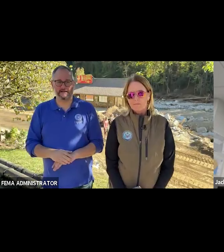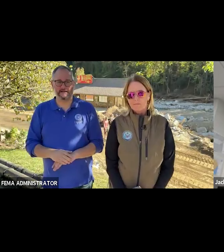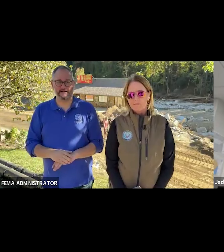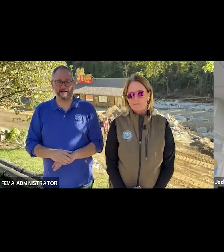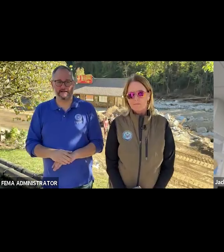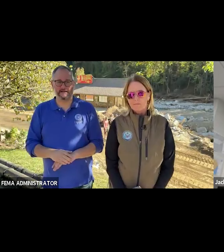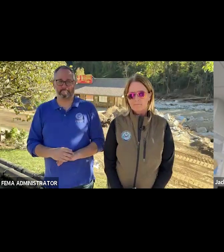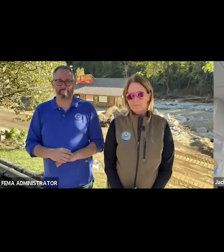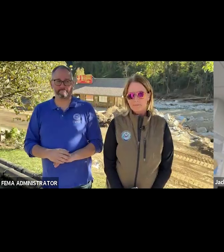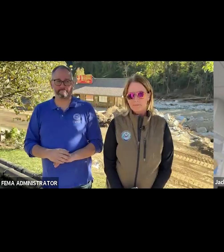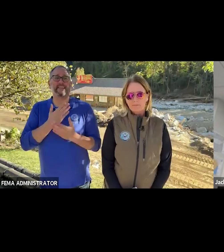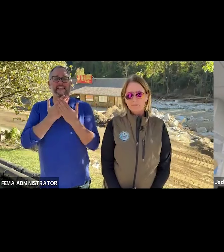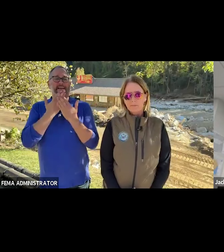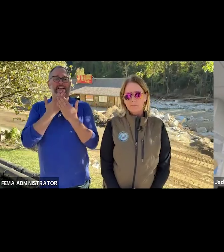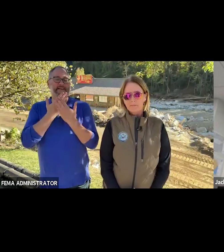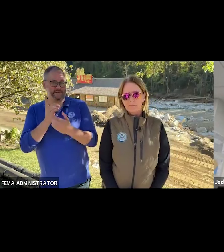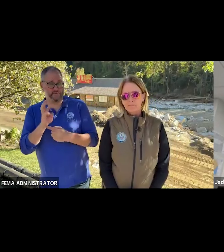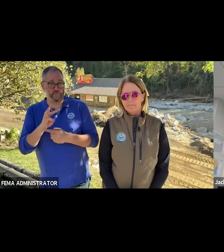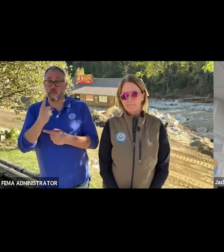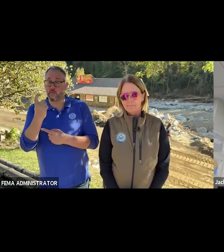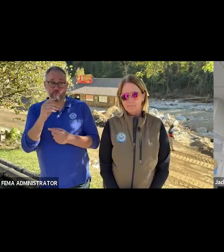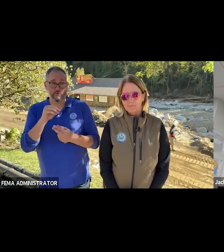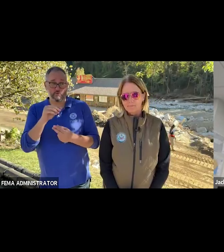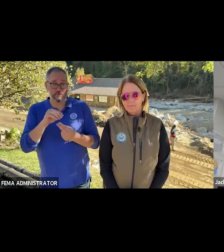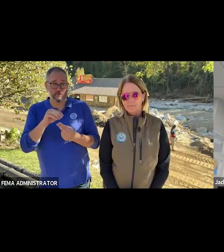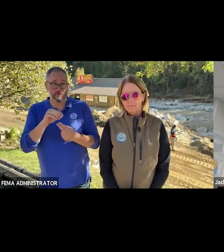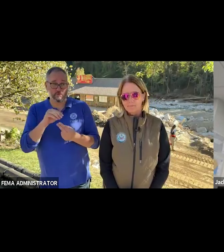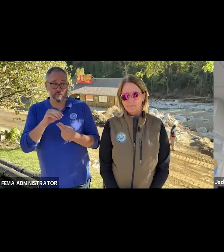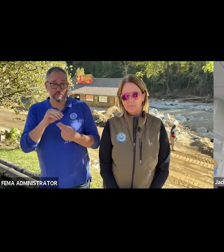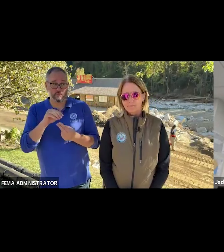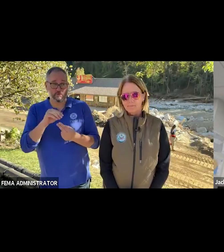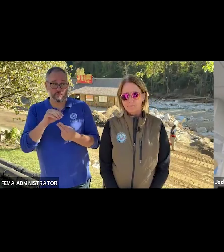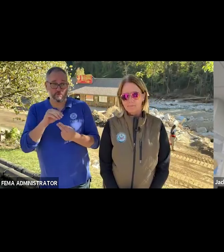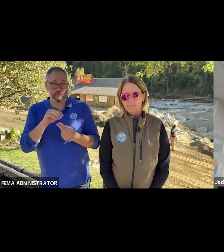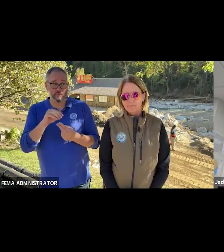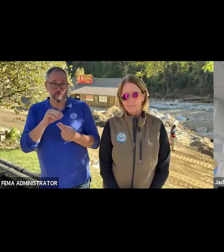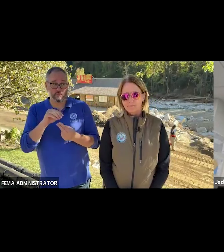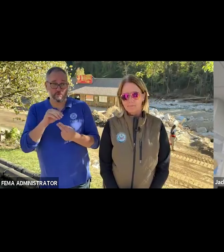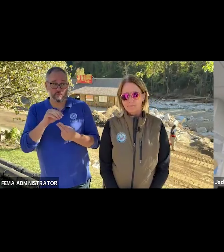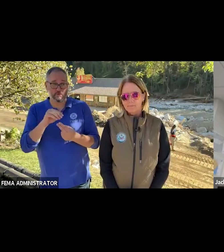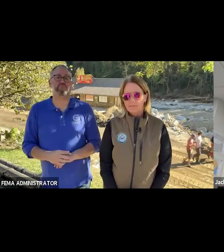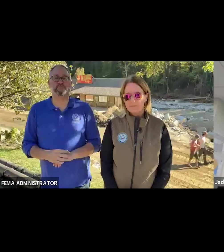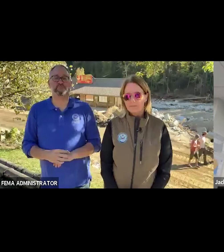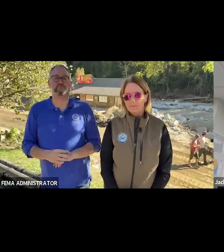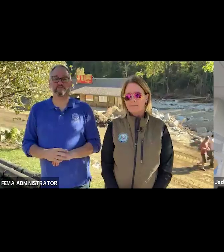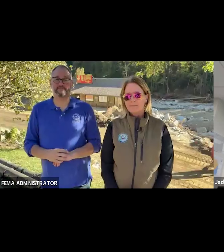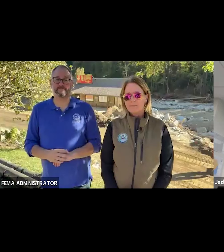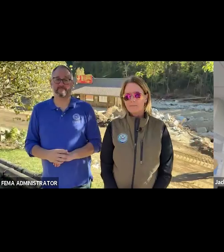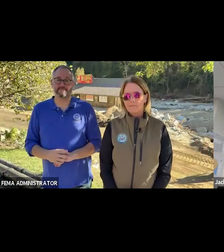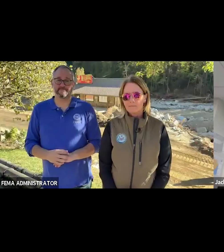Thank you. Drew. Any other questions from members of the media? Go ahead, Luke.